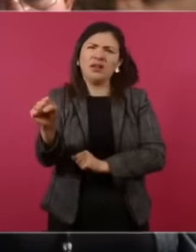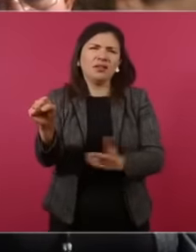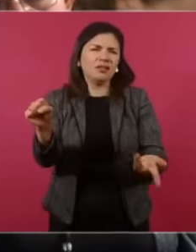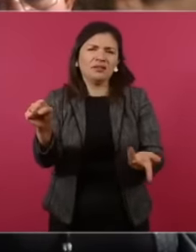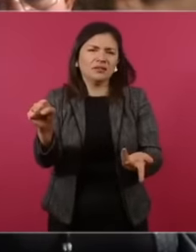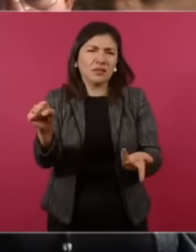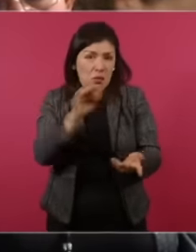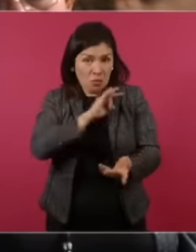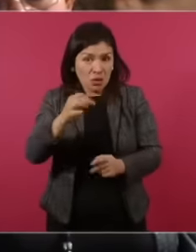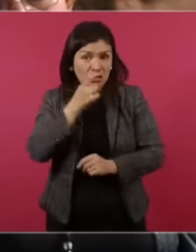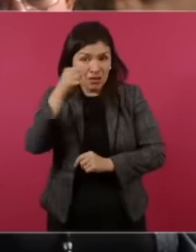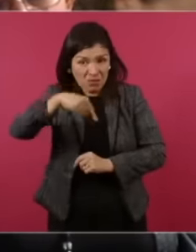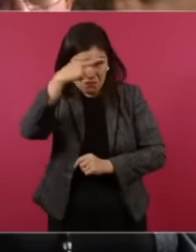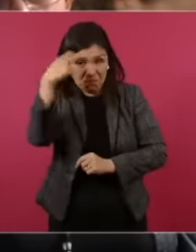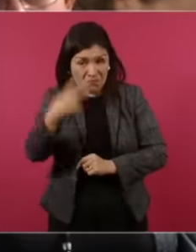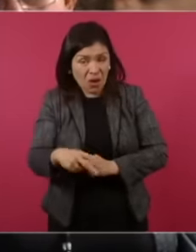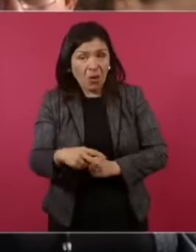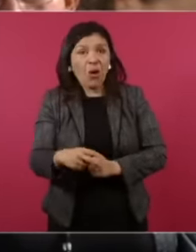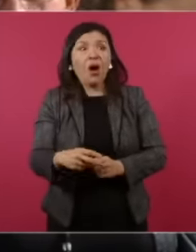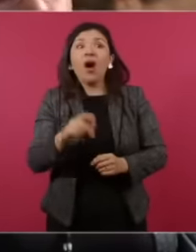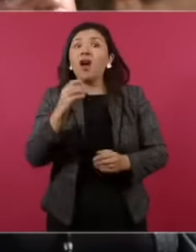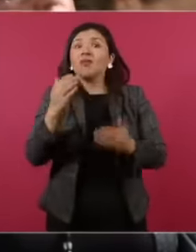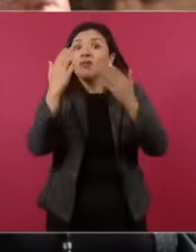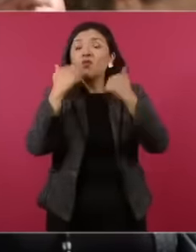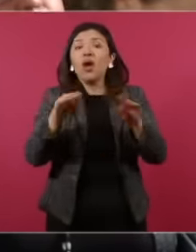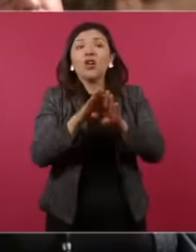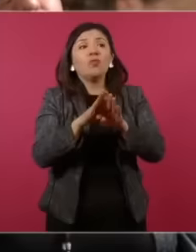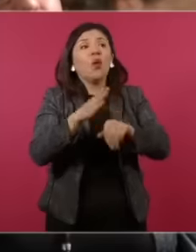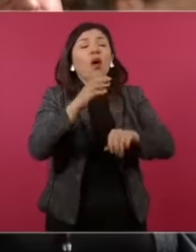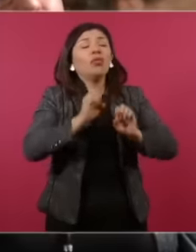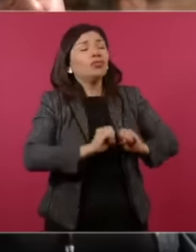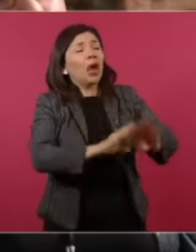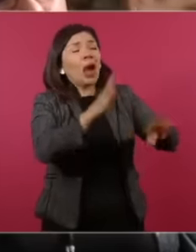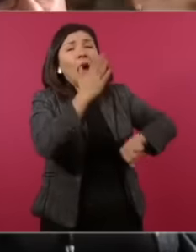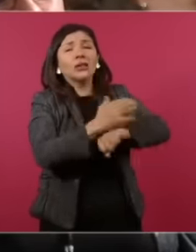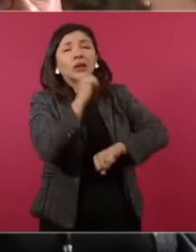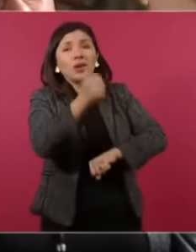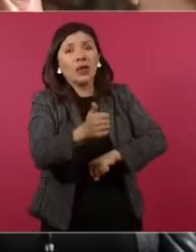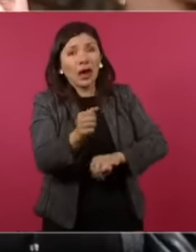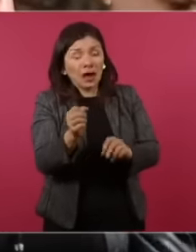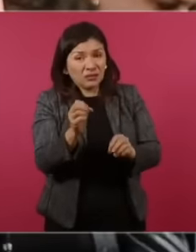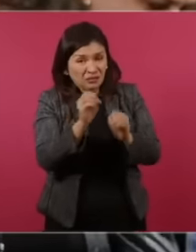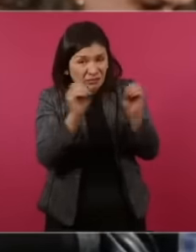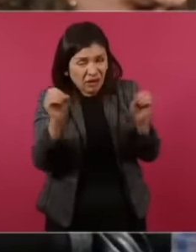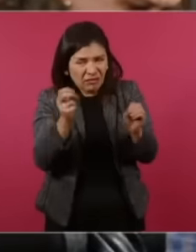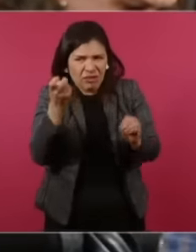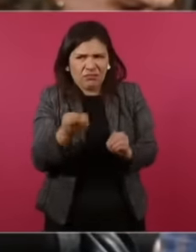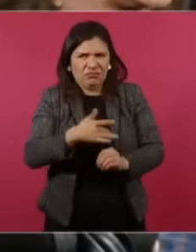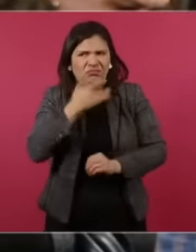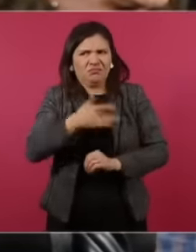say that in Mexico there is impunity zero And that is a great sadness and concern